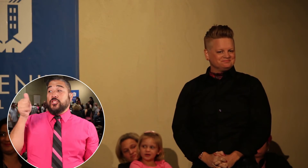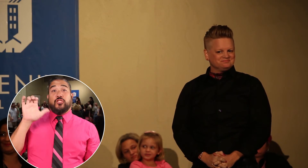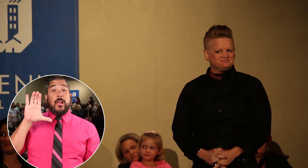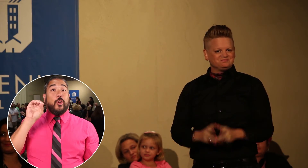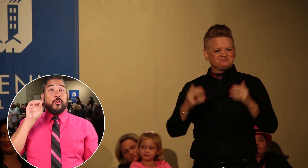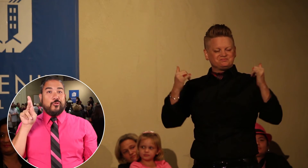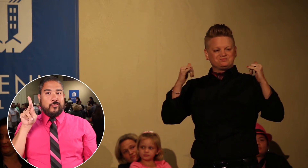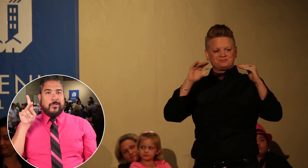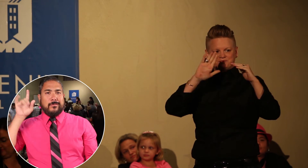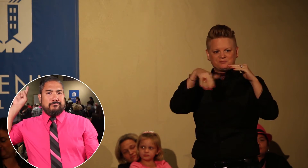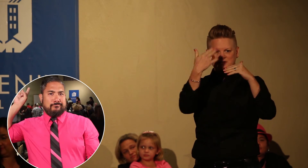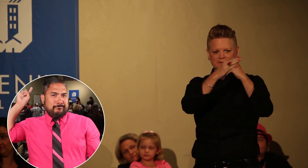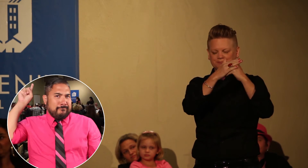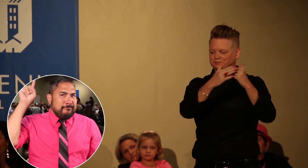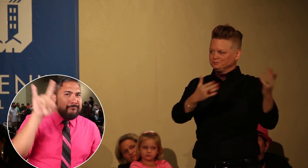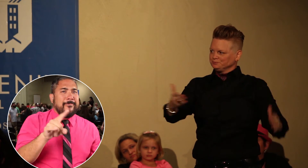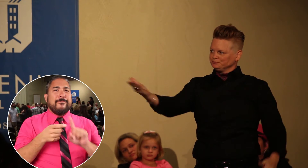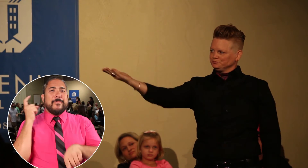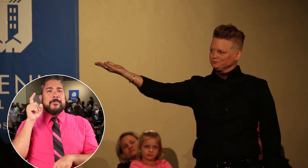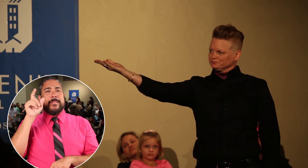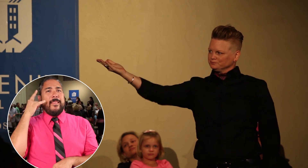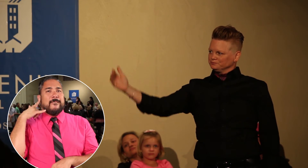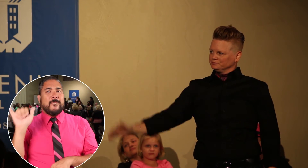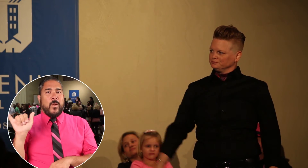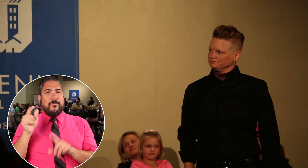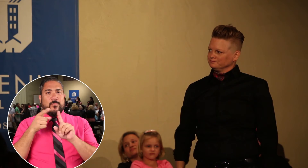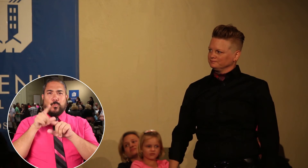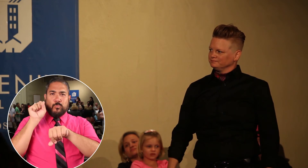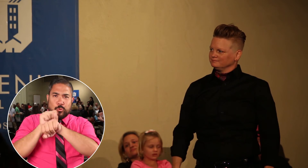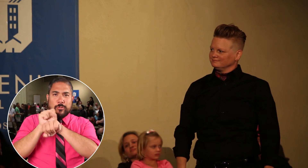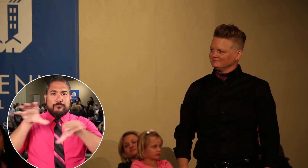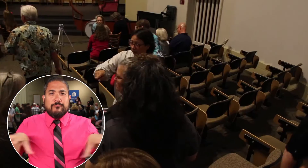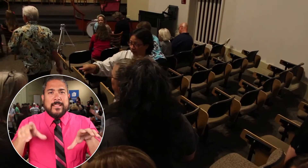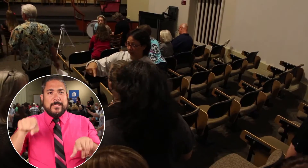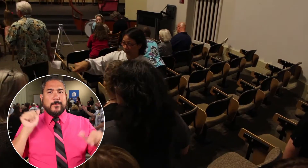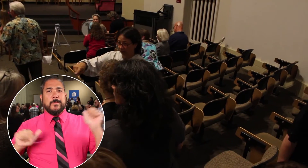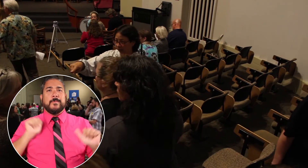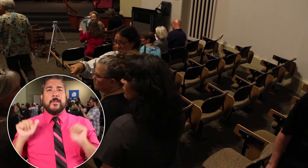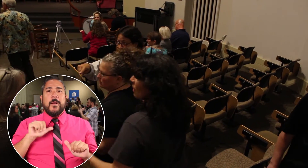The MC for the night, Jac Cook, came all the way from California to work this show